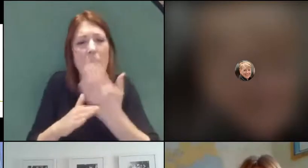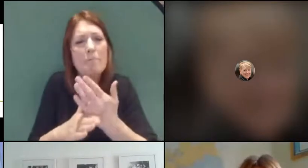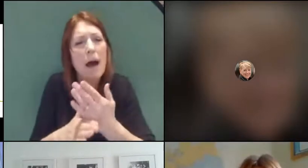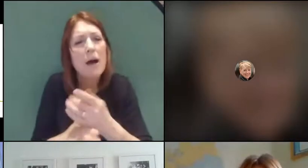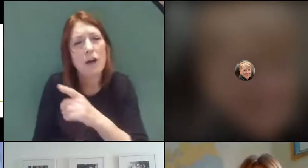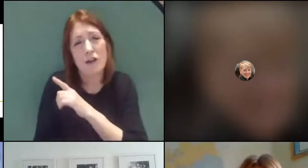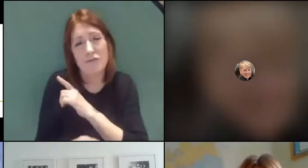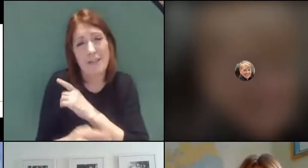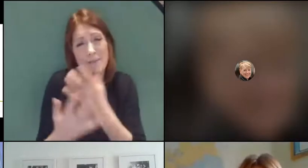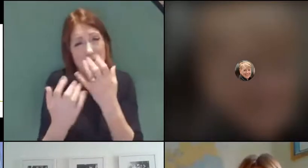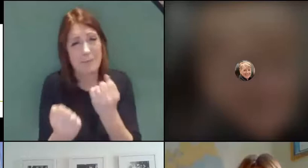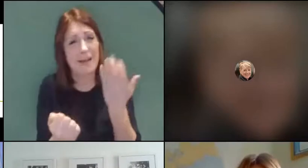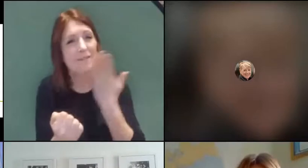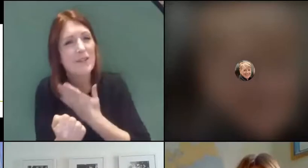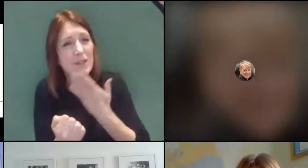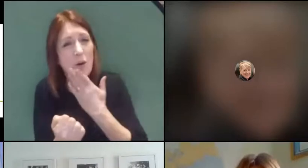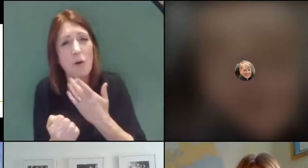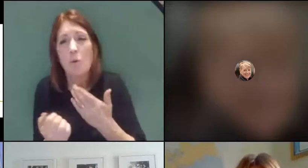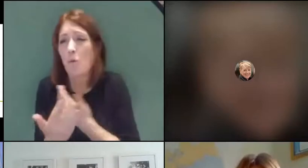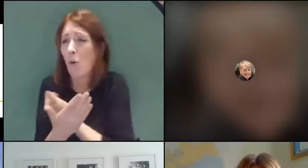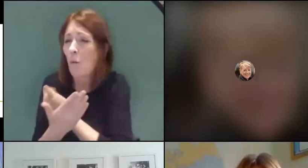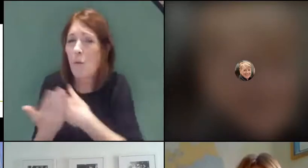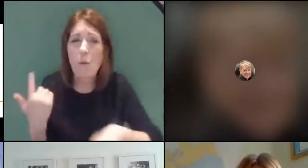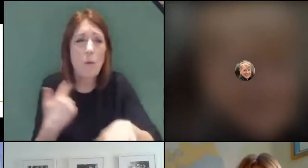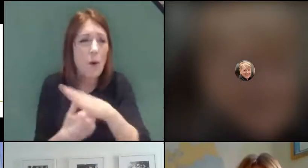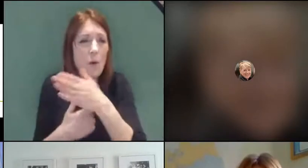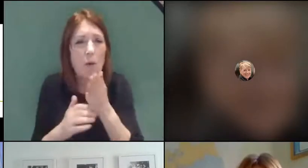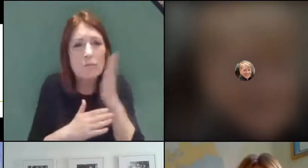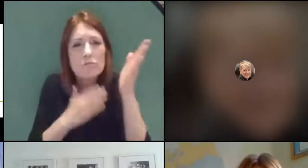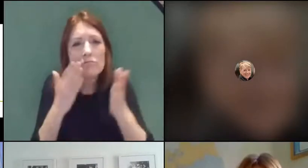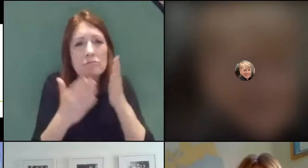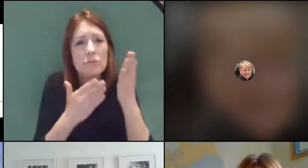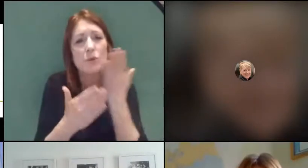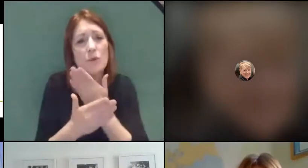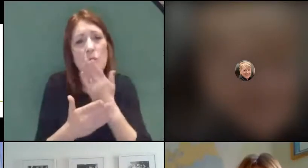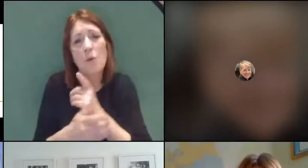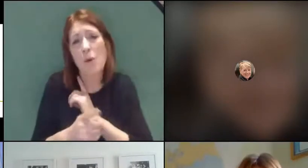schools and the reason we all go to school and that's because actually teaching and learning